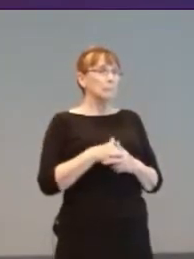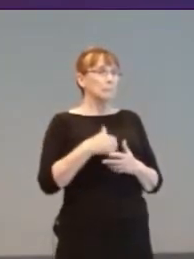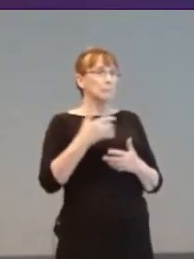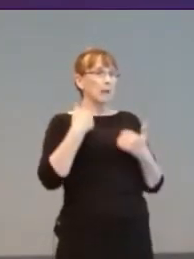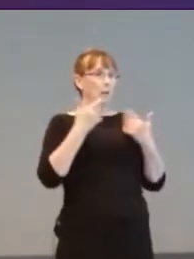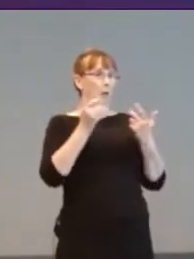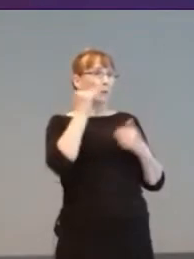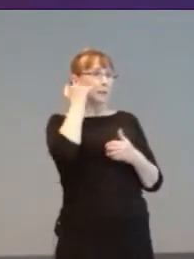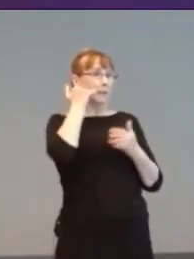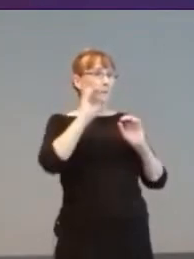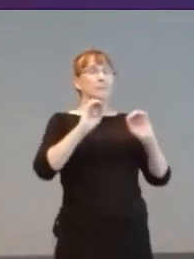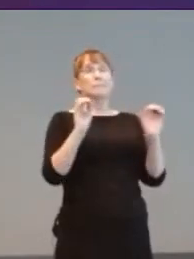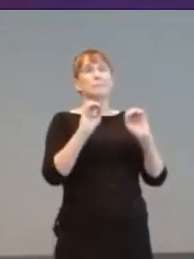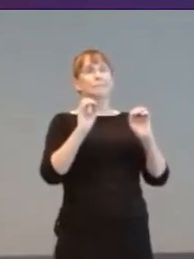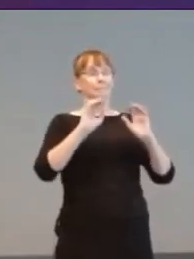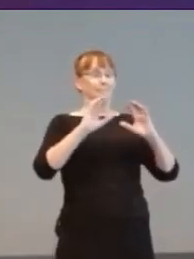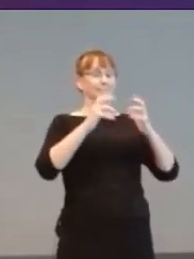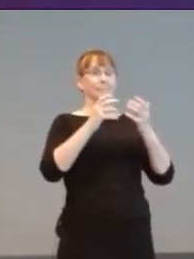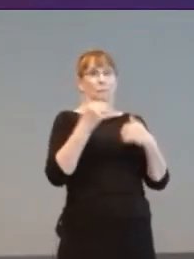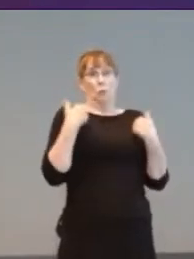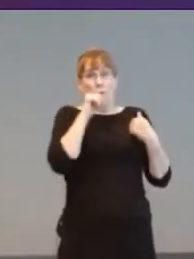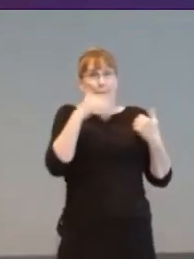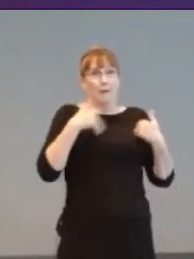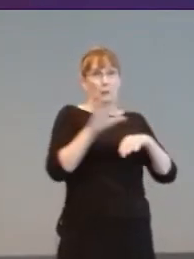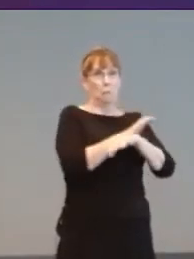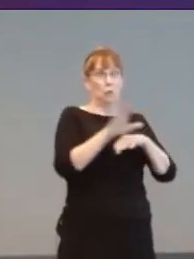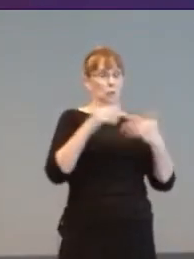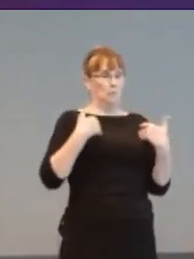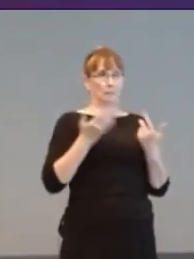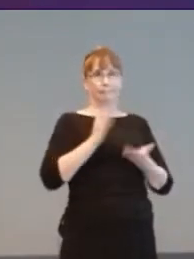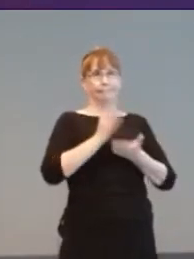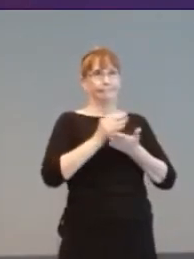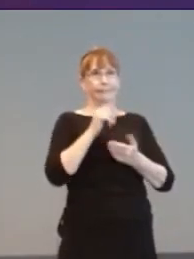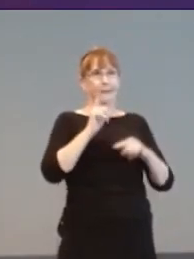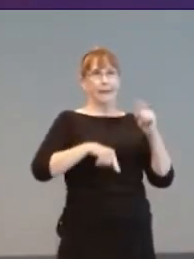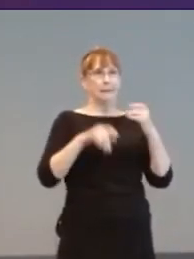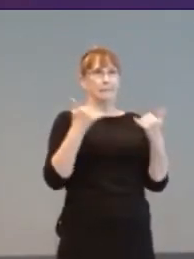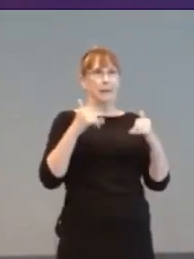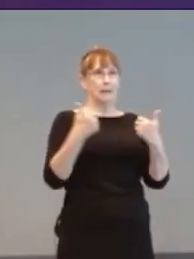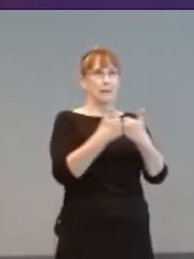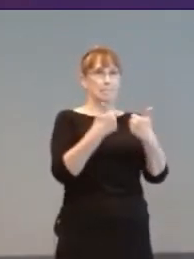Half-Life 2 in 2004 used more detailed captioning to describe sounds beyond